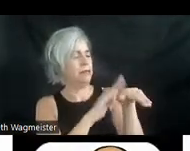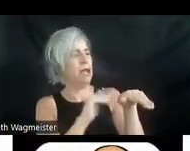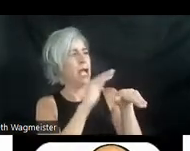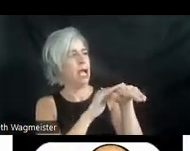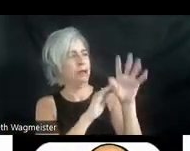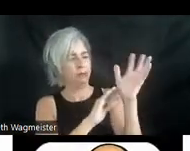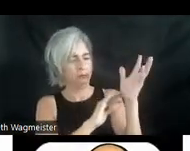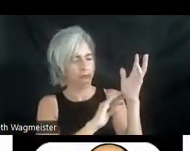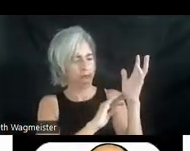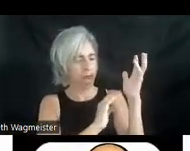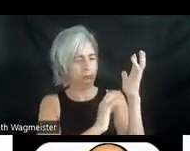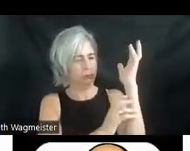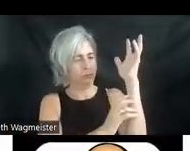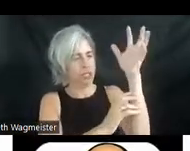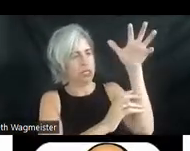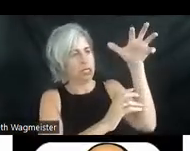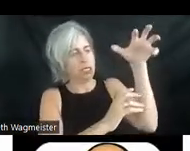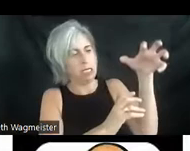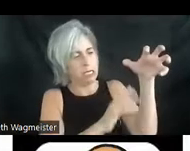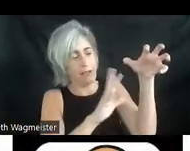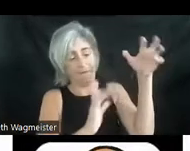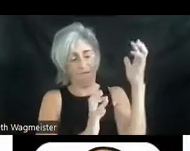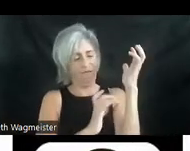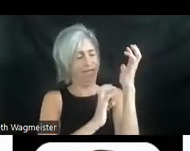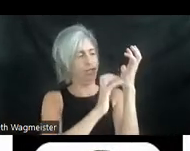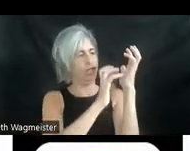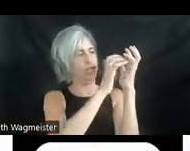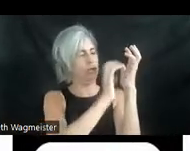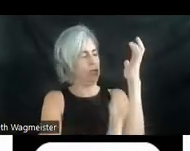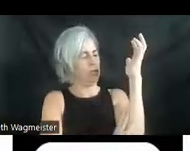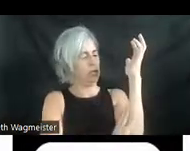length of the branch. His fingers trace the smooth bark of the upper branches, search